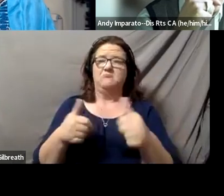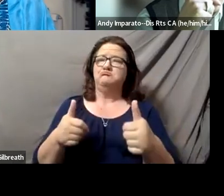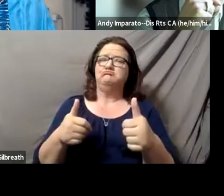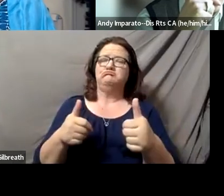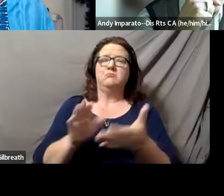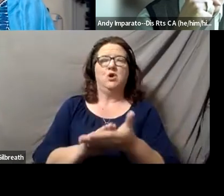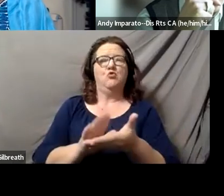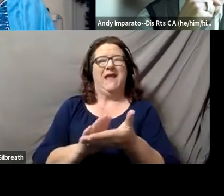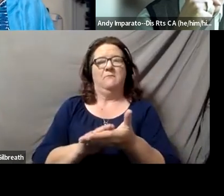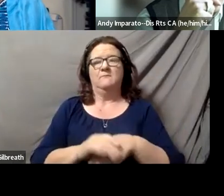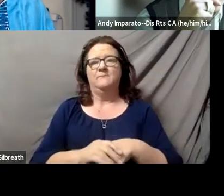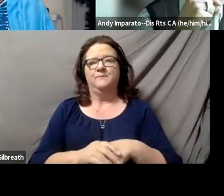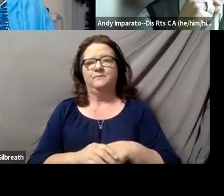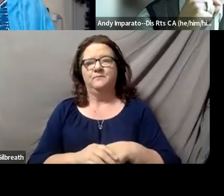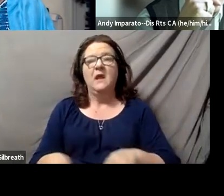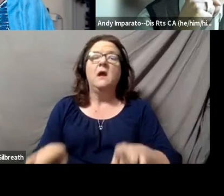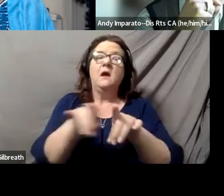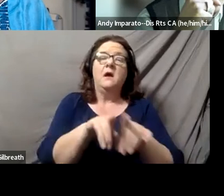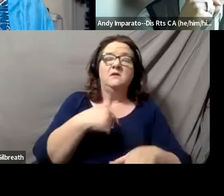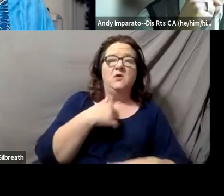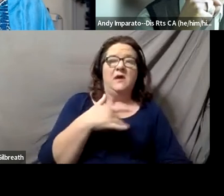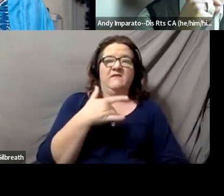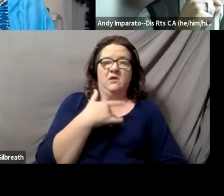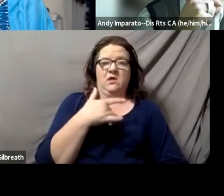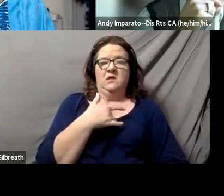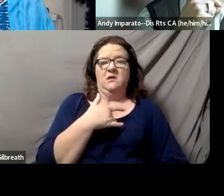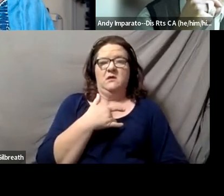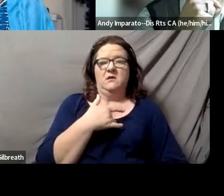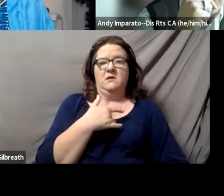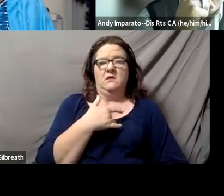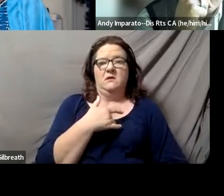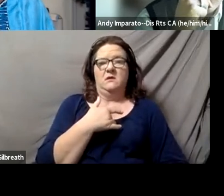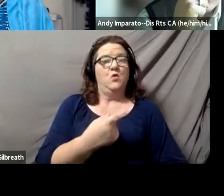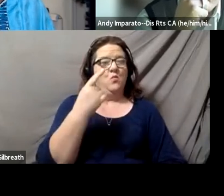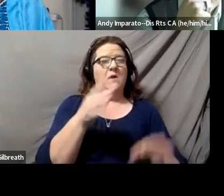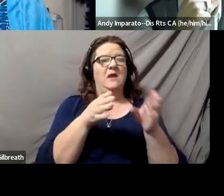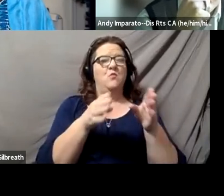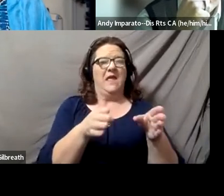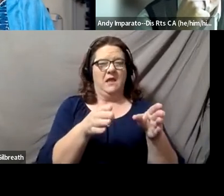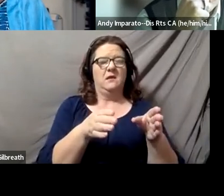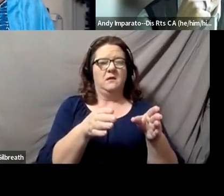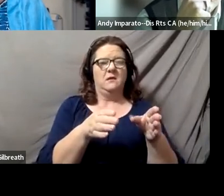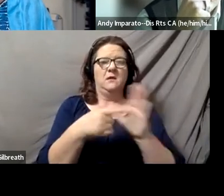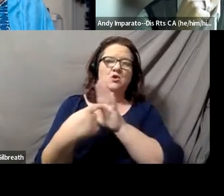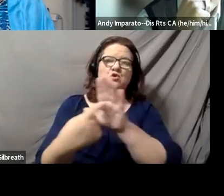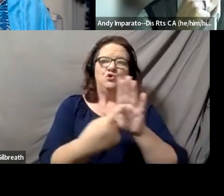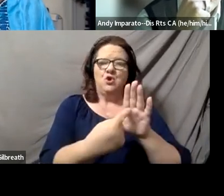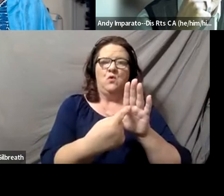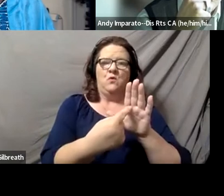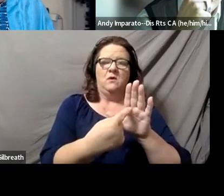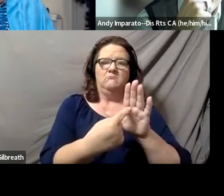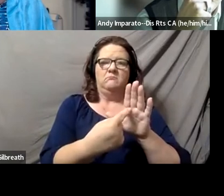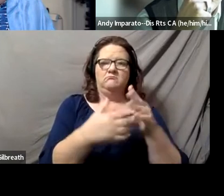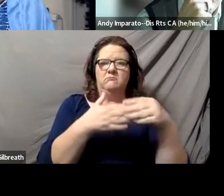I also feel that one way of showing leadership